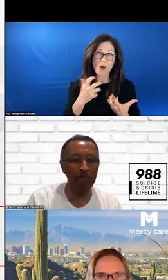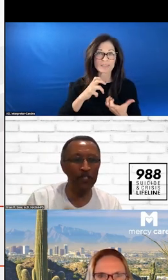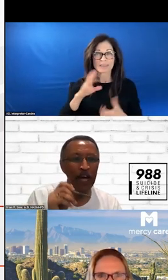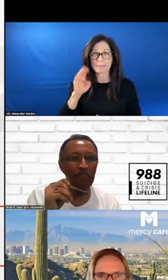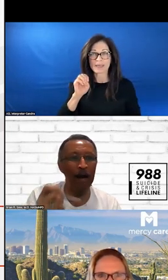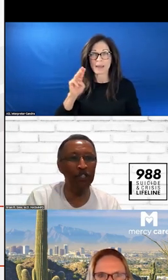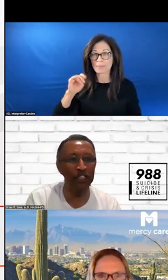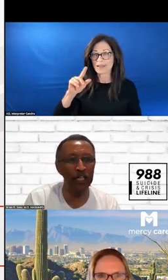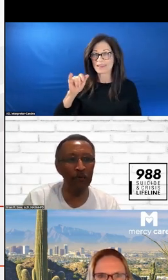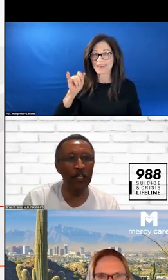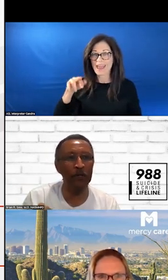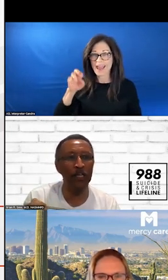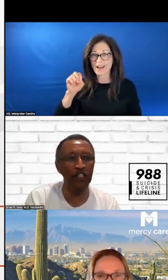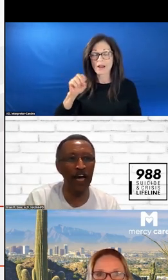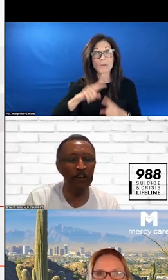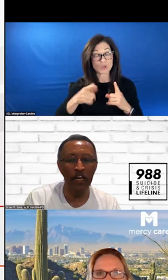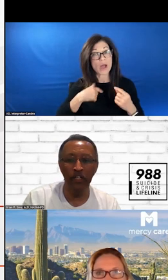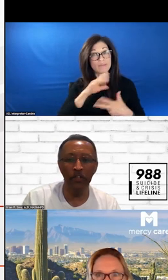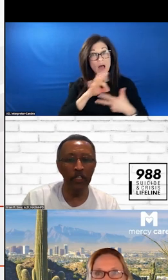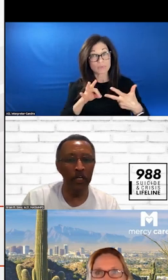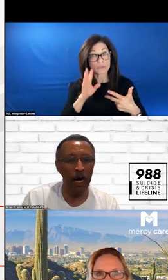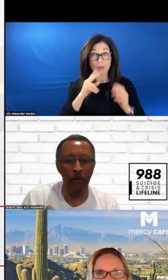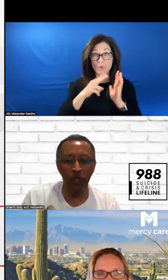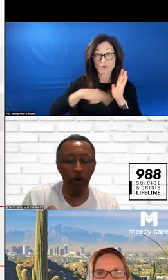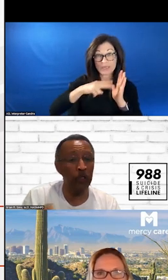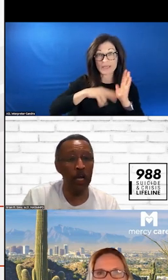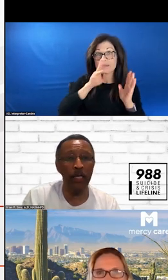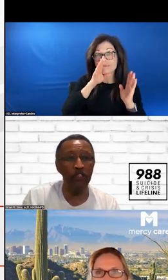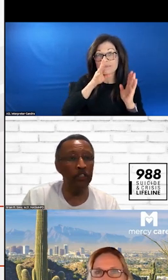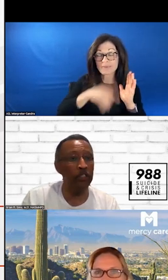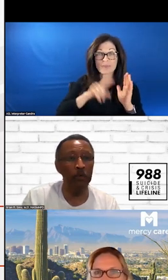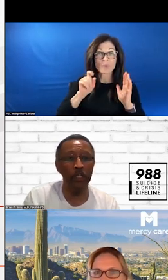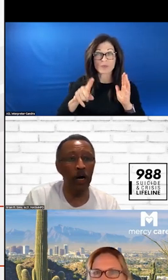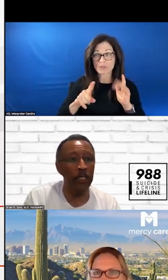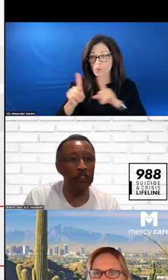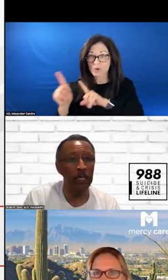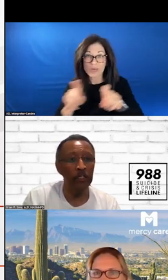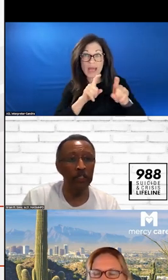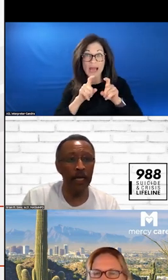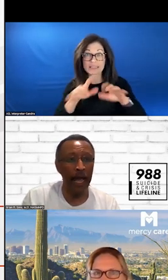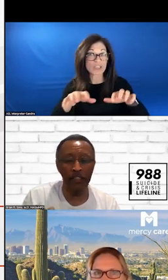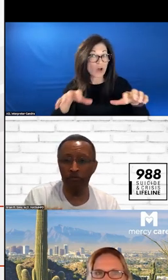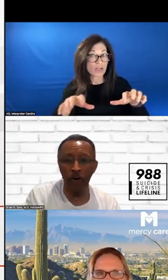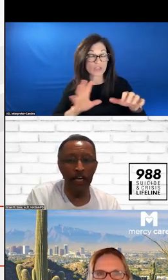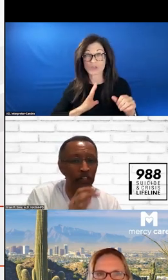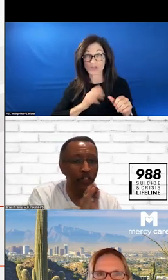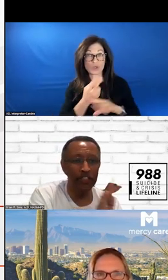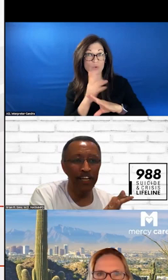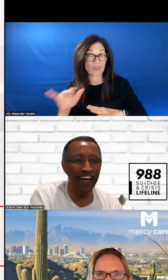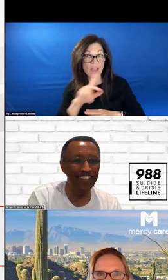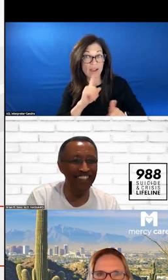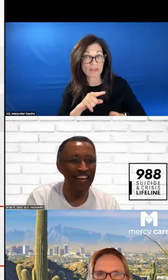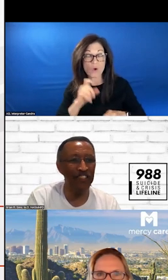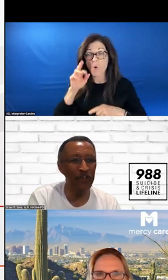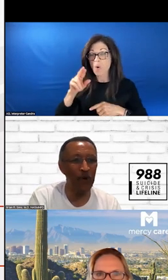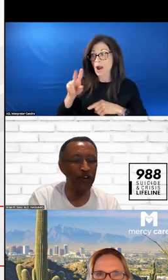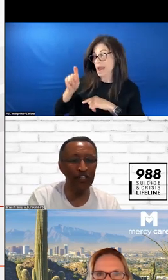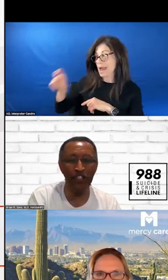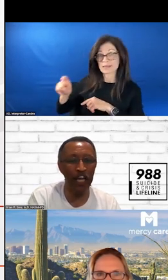SO YOU CAN PHONE THE AUDIENCE OR ASK A FRIEND OR